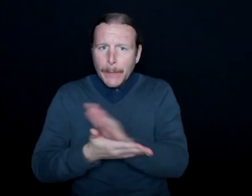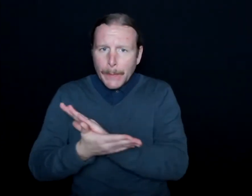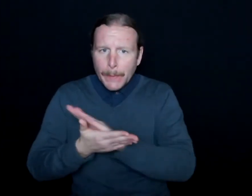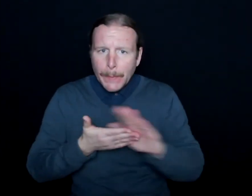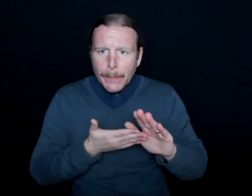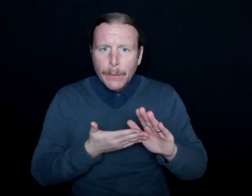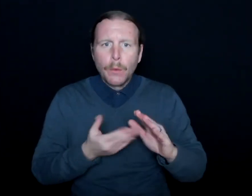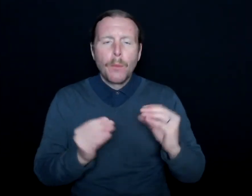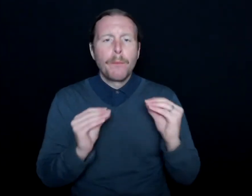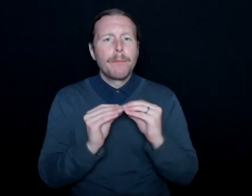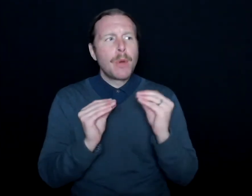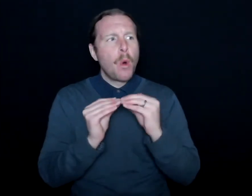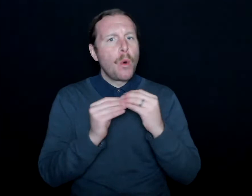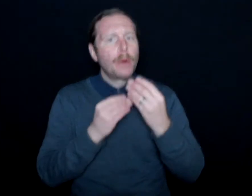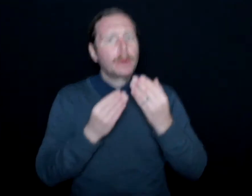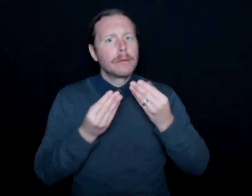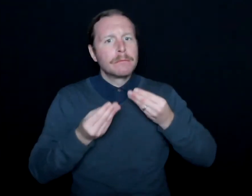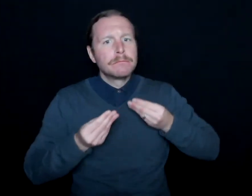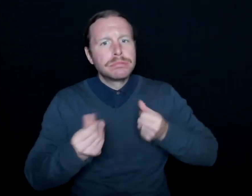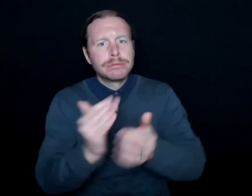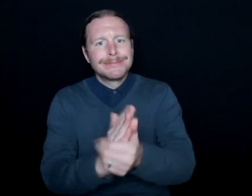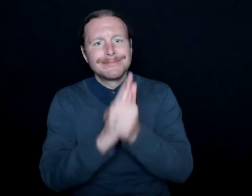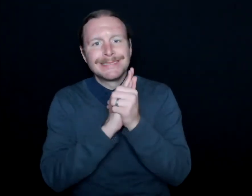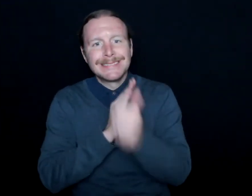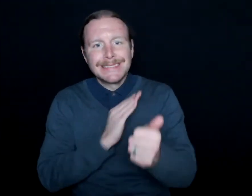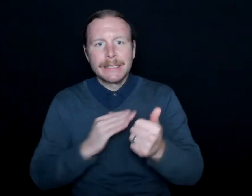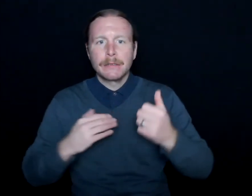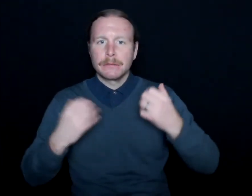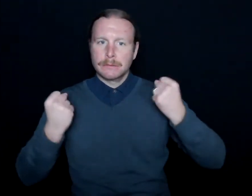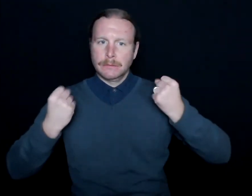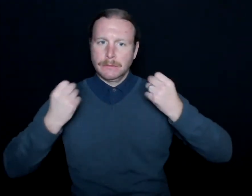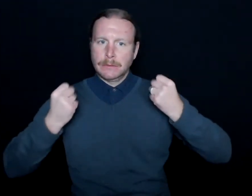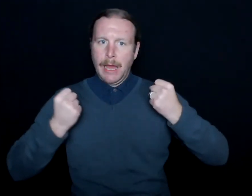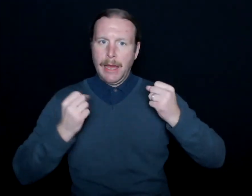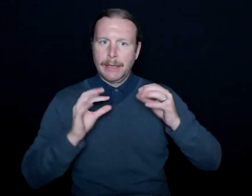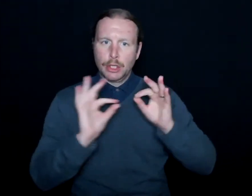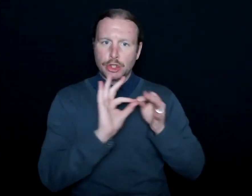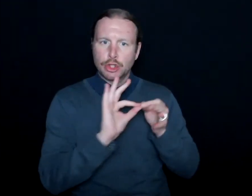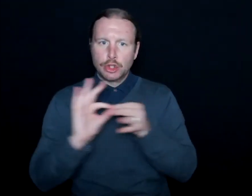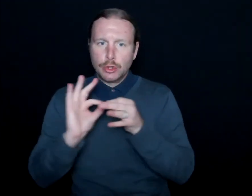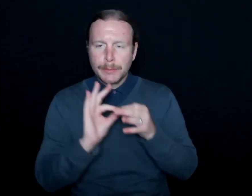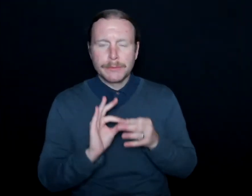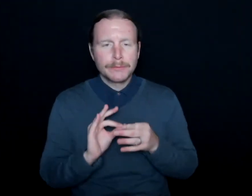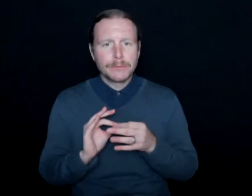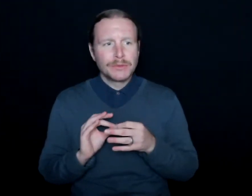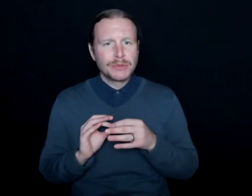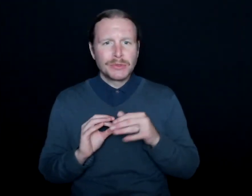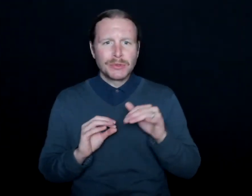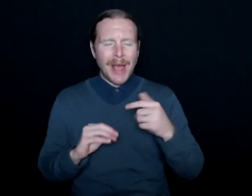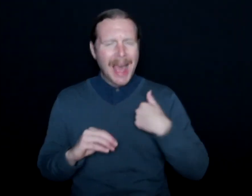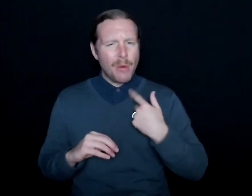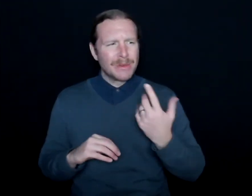a little bit more skilled at American Sign Language interpreting. So I was sort of going back and forth.